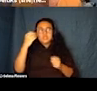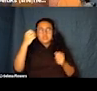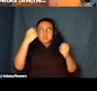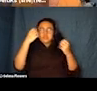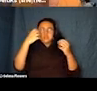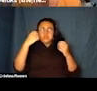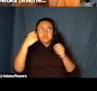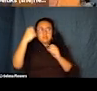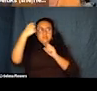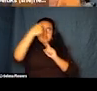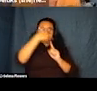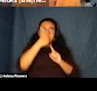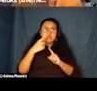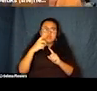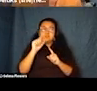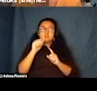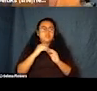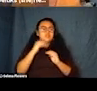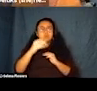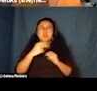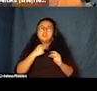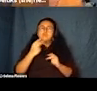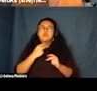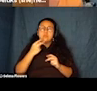And so they'd rather have the ability to opt out of the audio description.